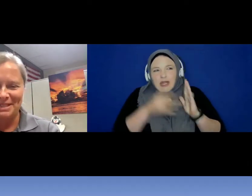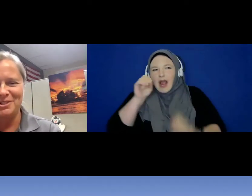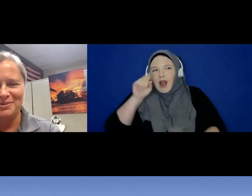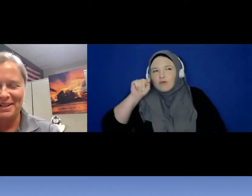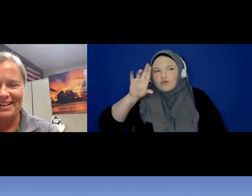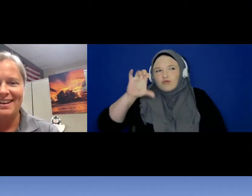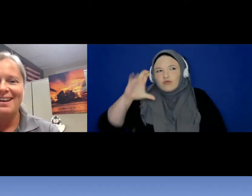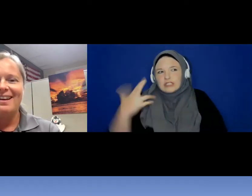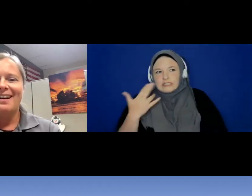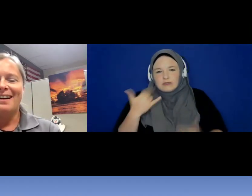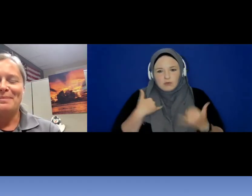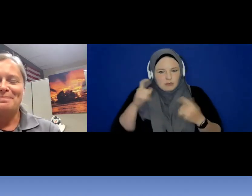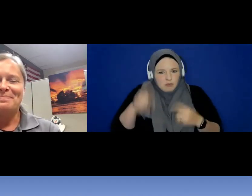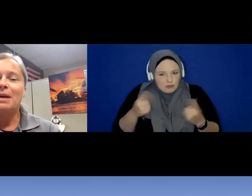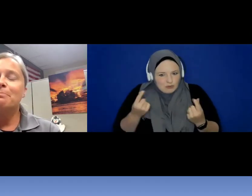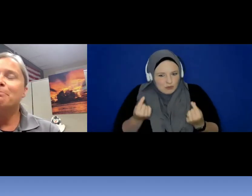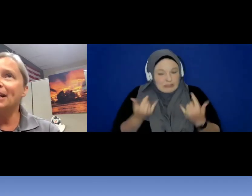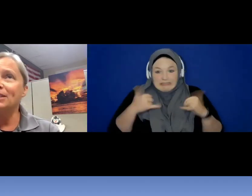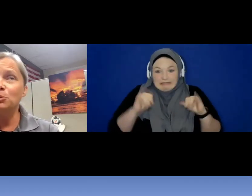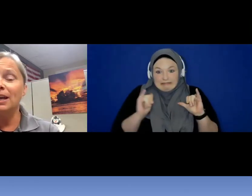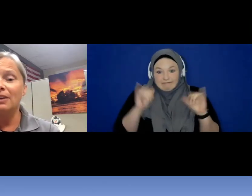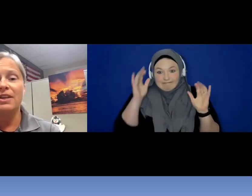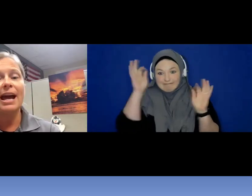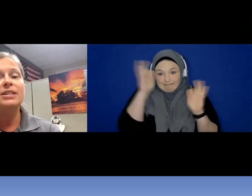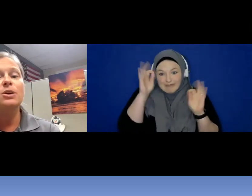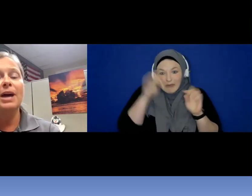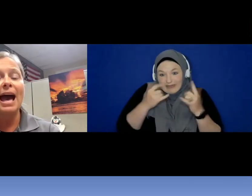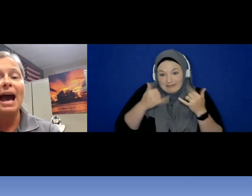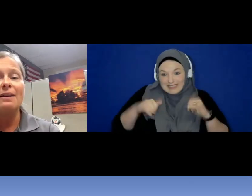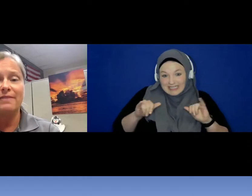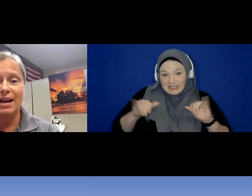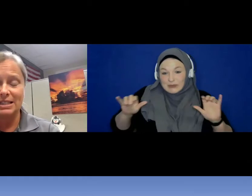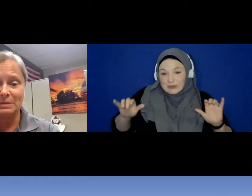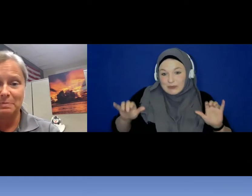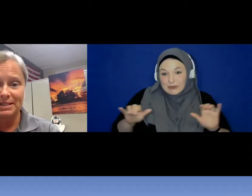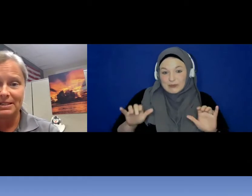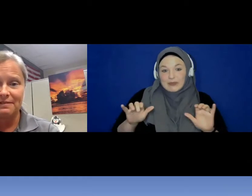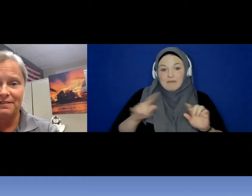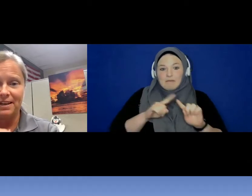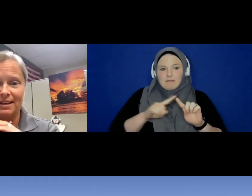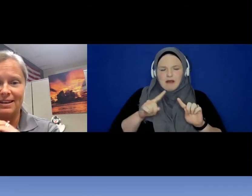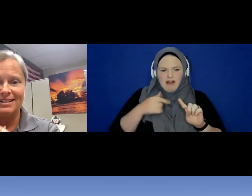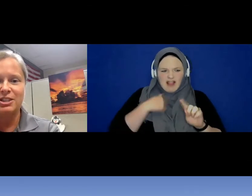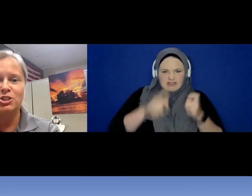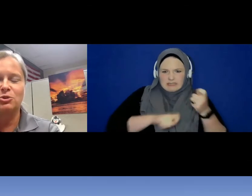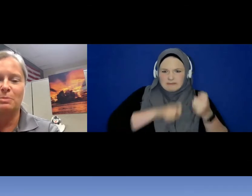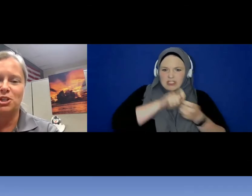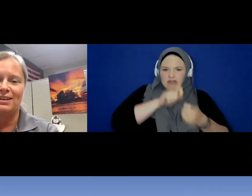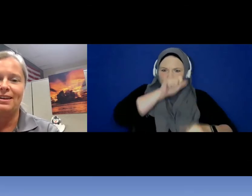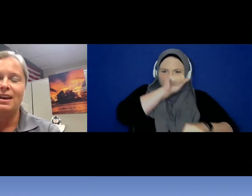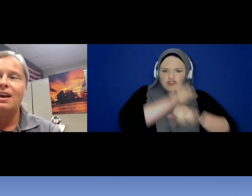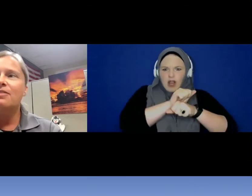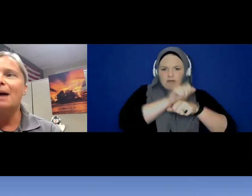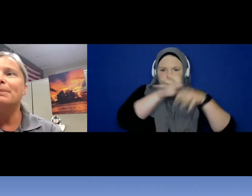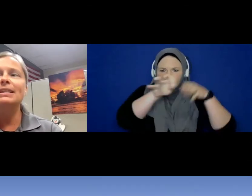doing. But I do like that I don't have a specific description. That means